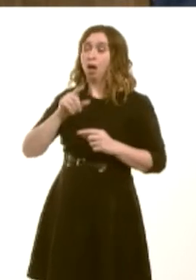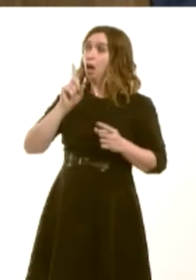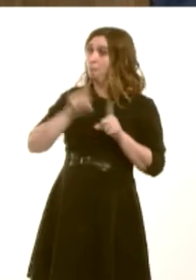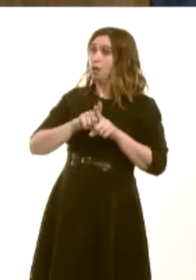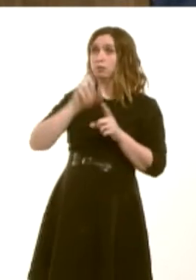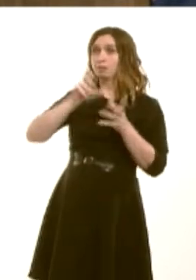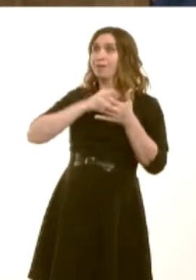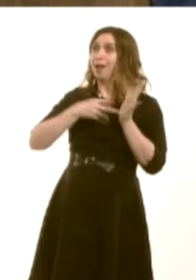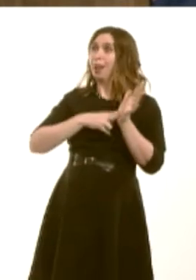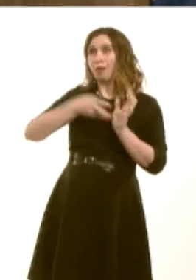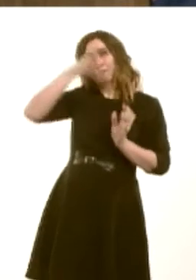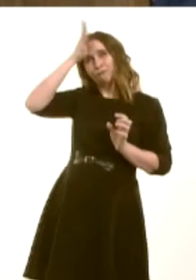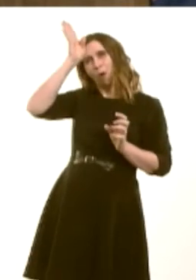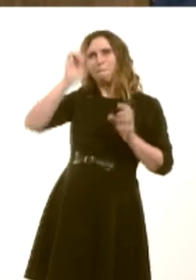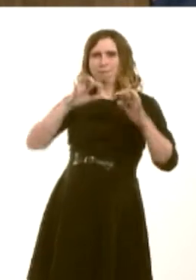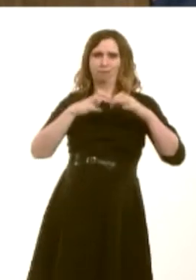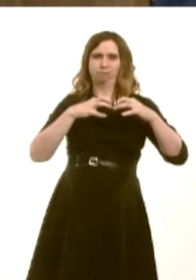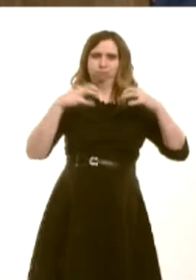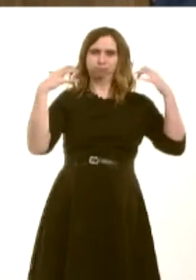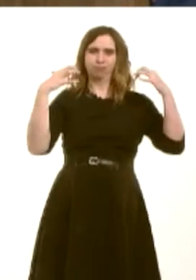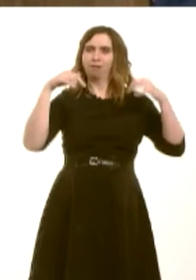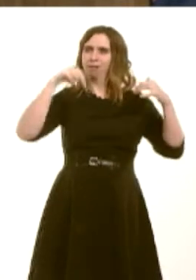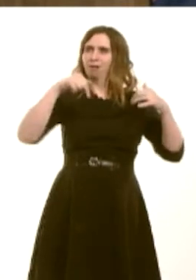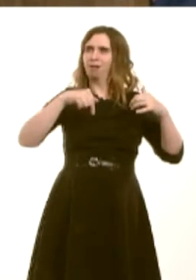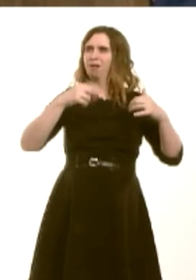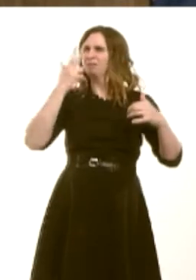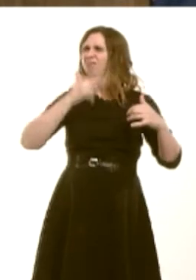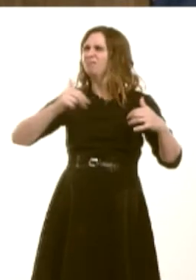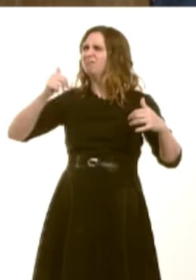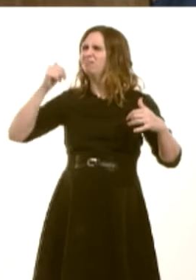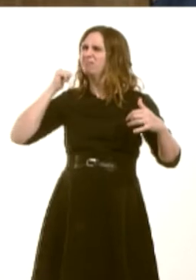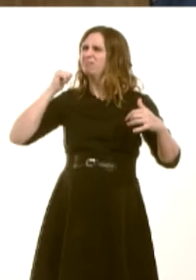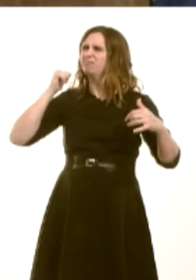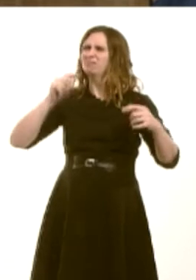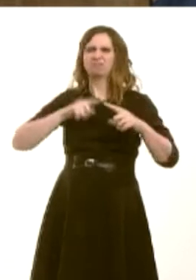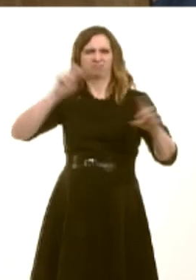the amphitheatre there. But, of course, Big Pit began life as a paid-for attraction before